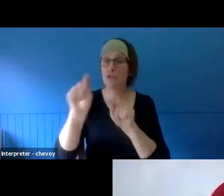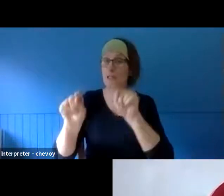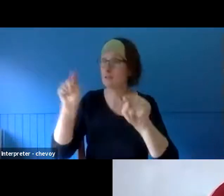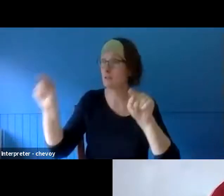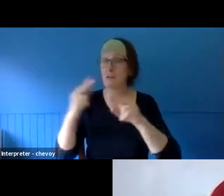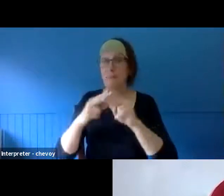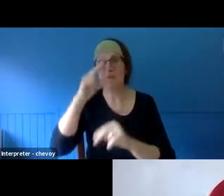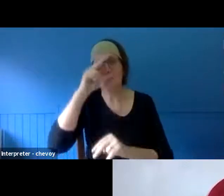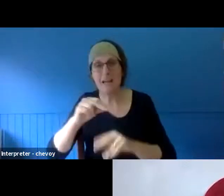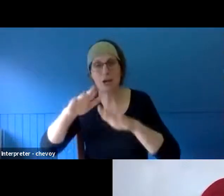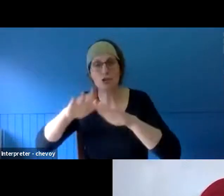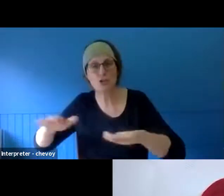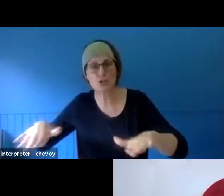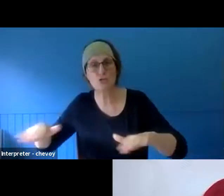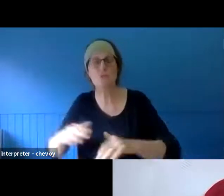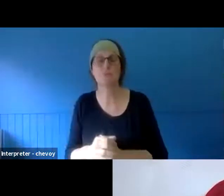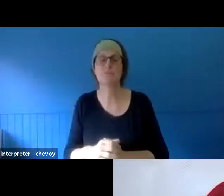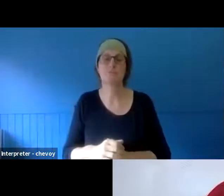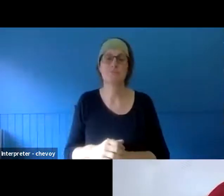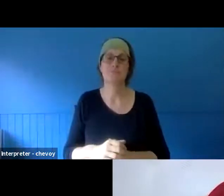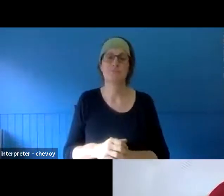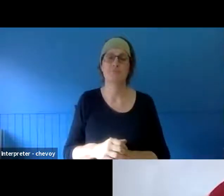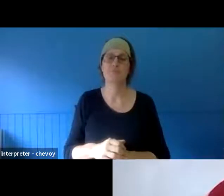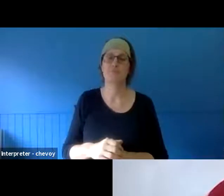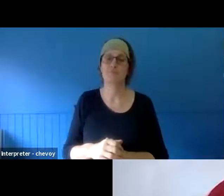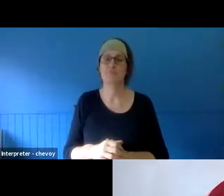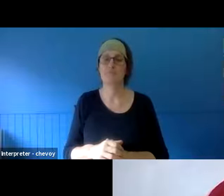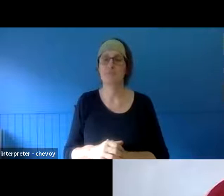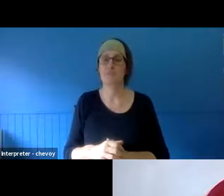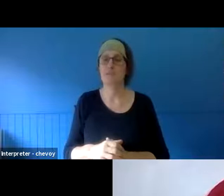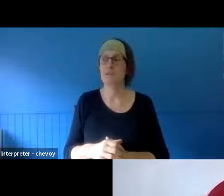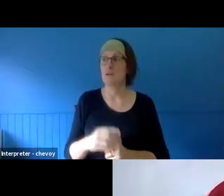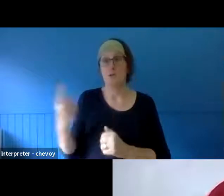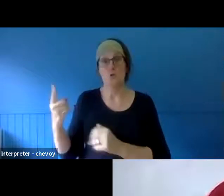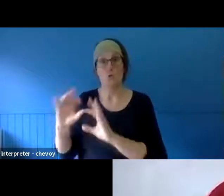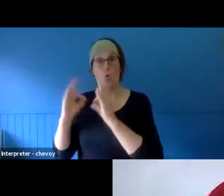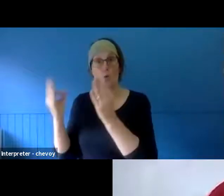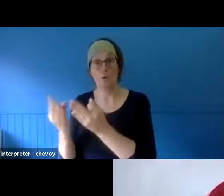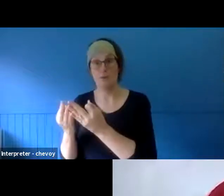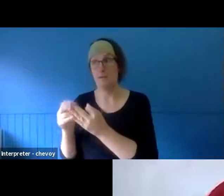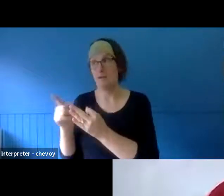Enabling House, who was a partner in our project, along with my wife, Di